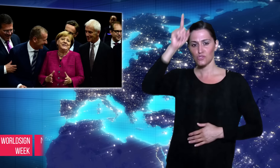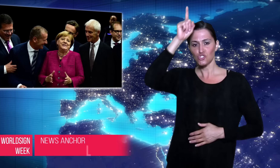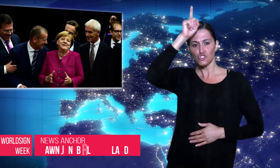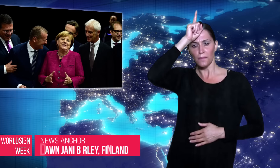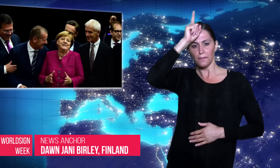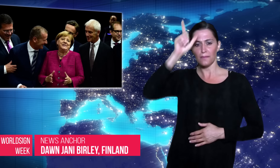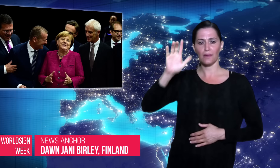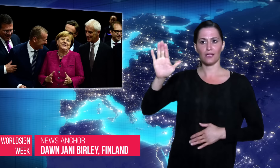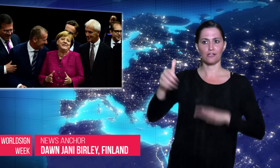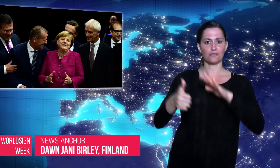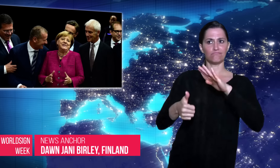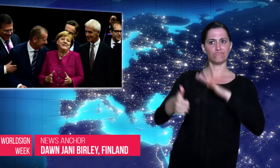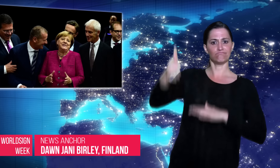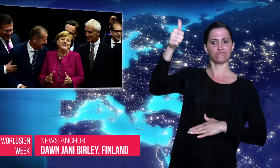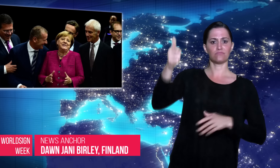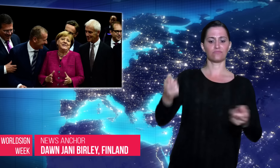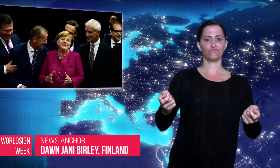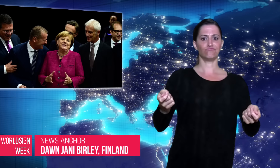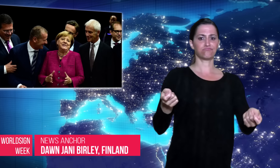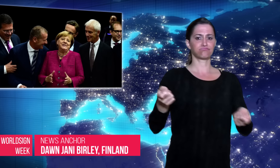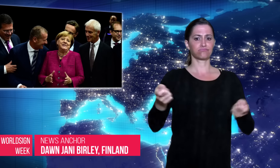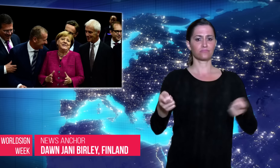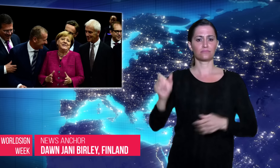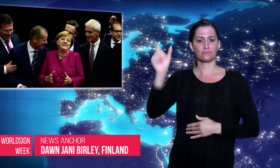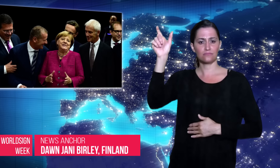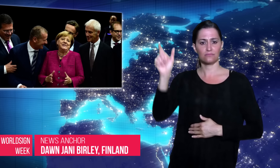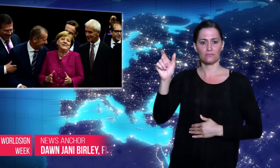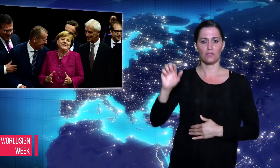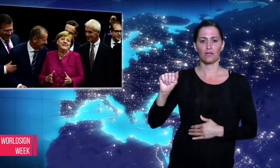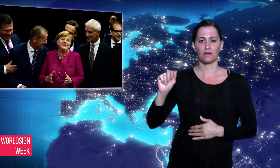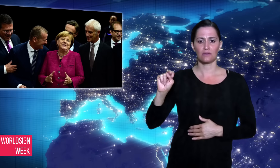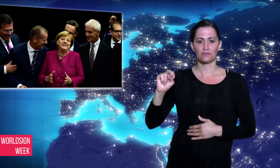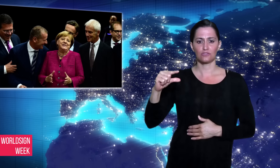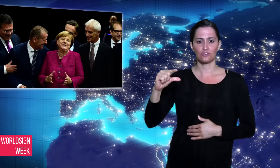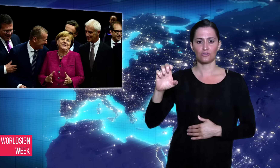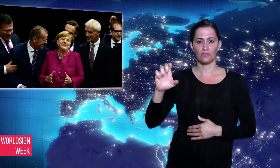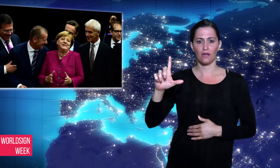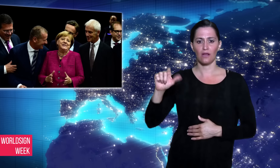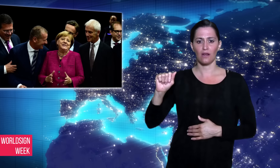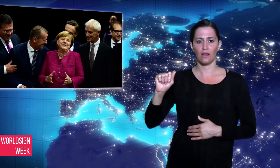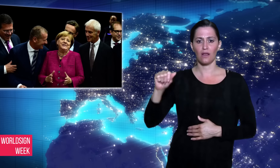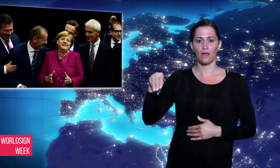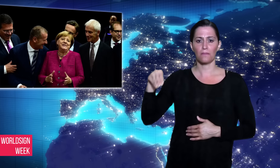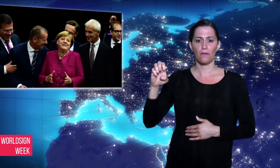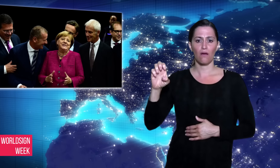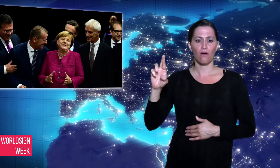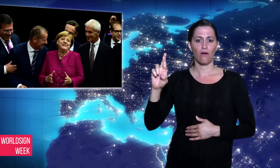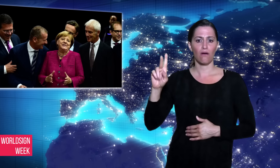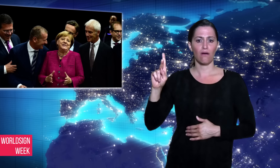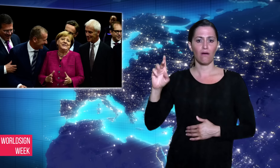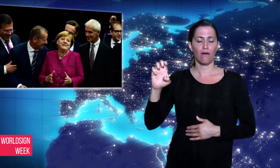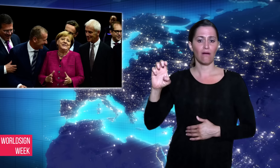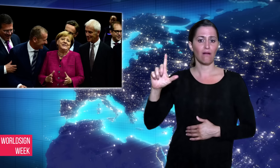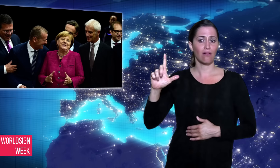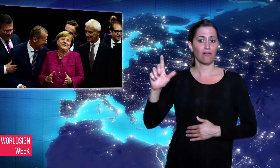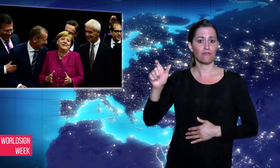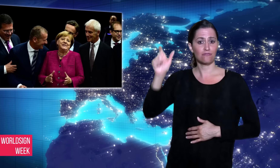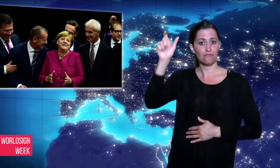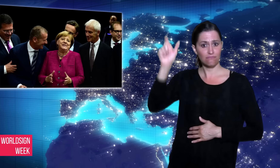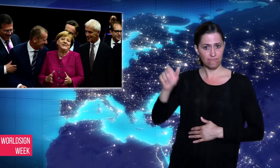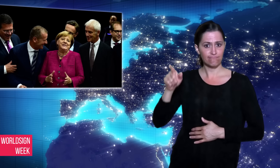Dawn: German chancellor Angela Merkel